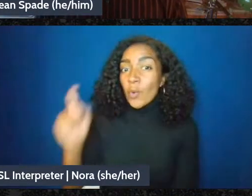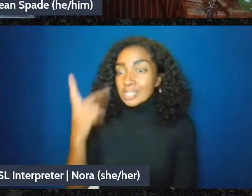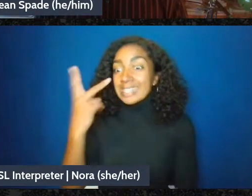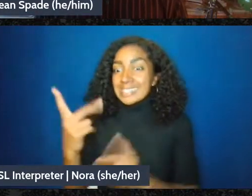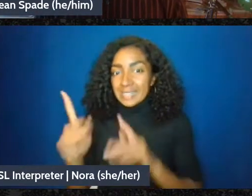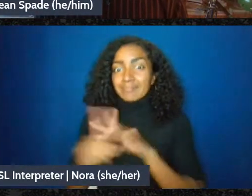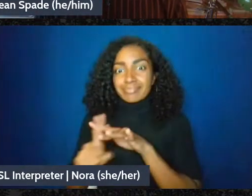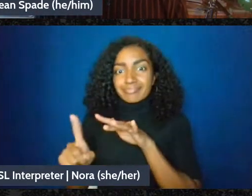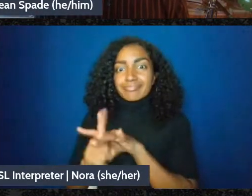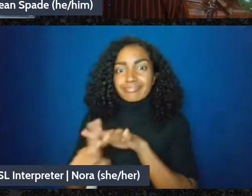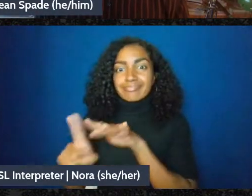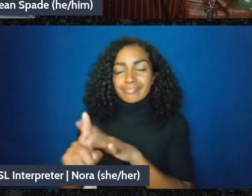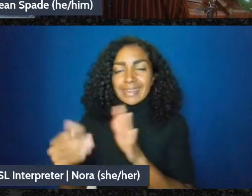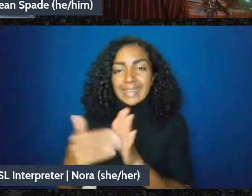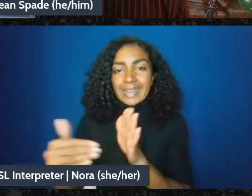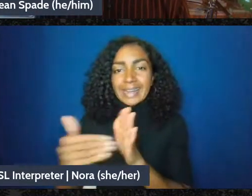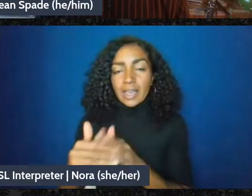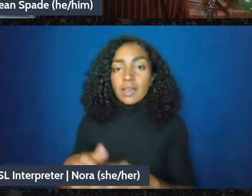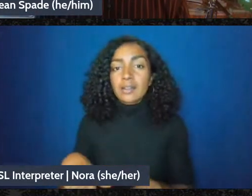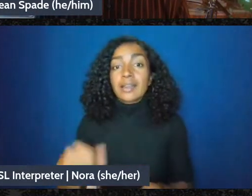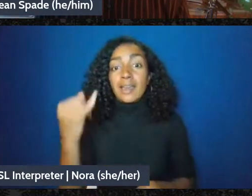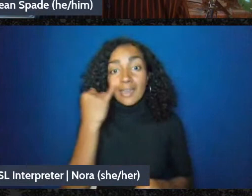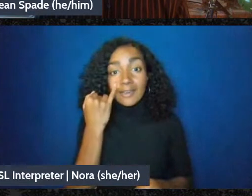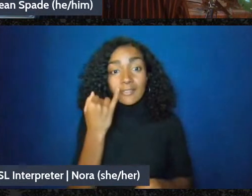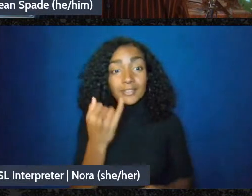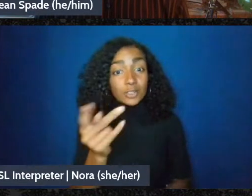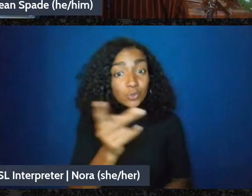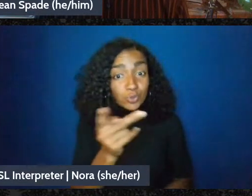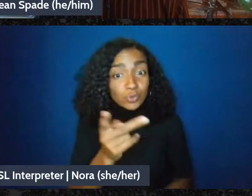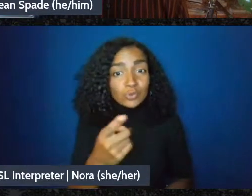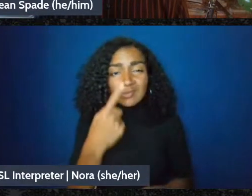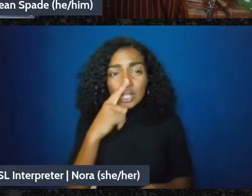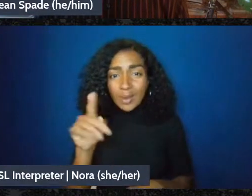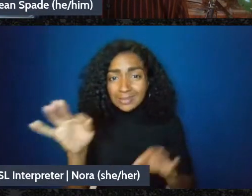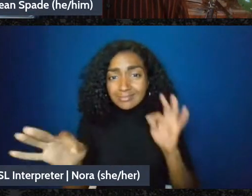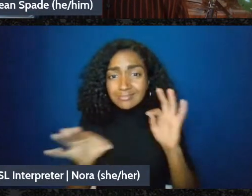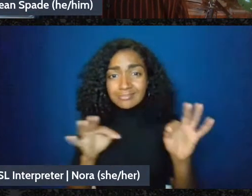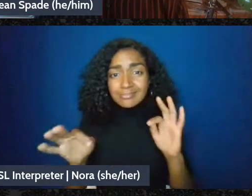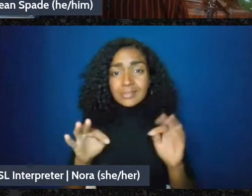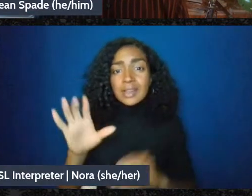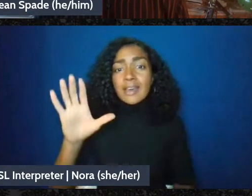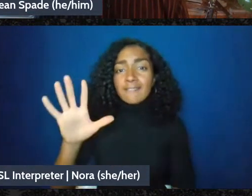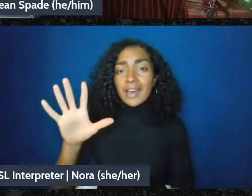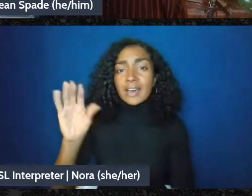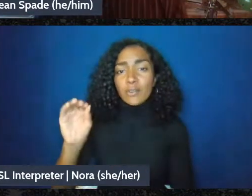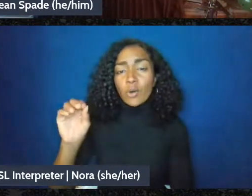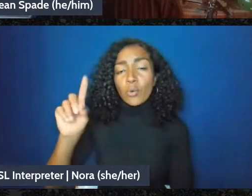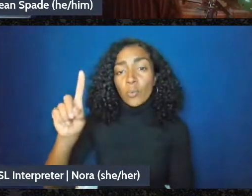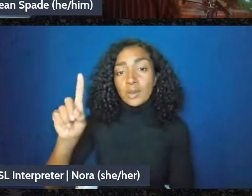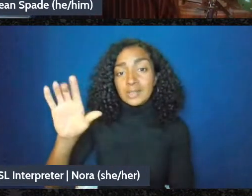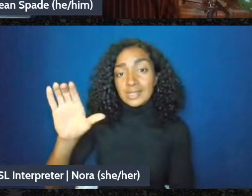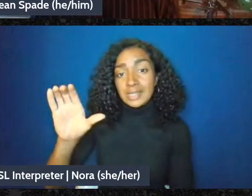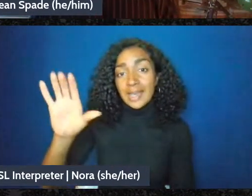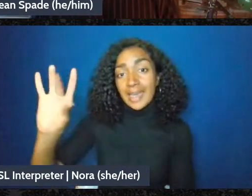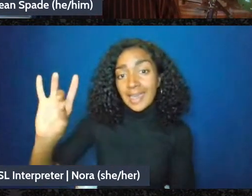which is whether either of you would share any thoughts about 501c8. Well I'll talk about 501c8s